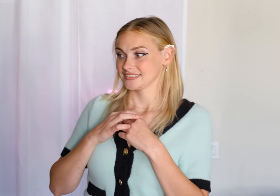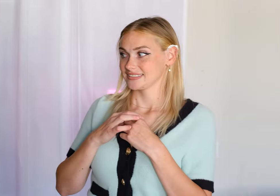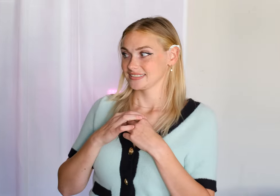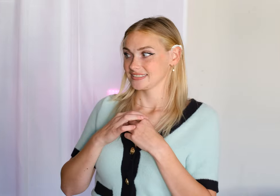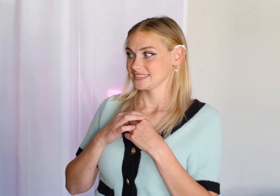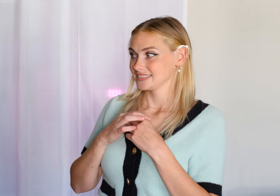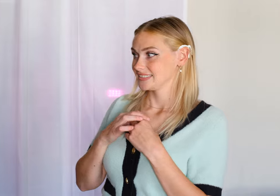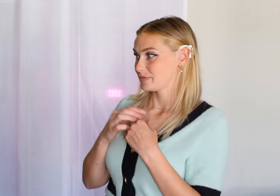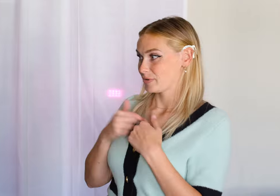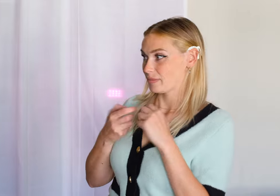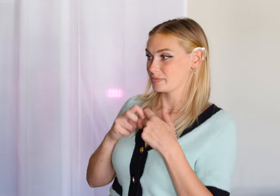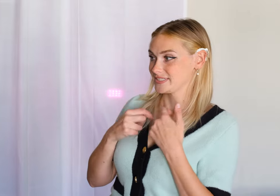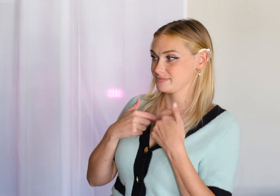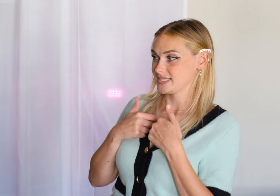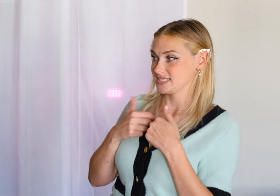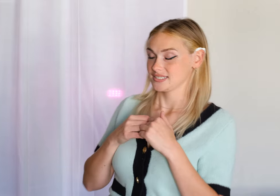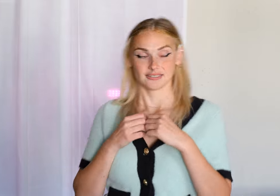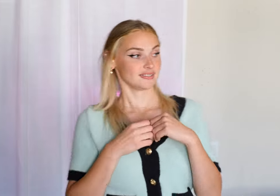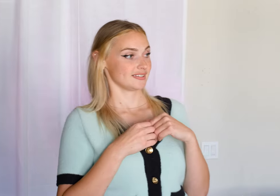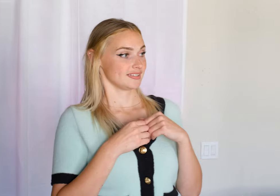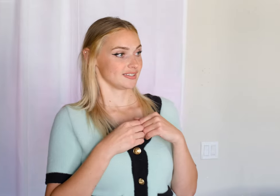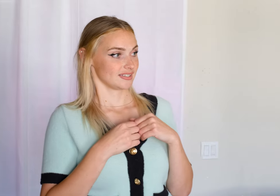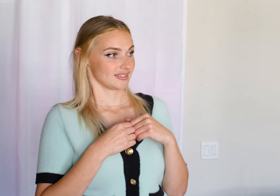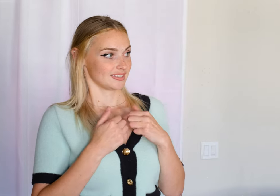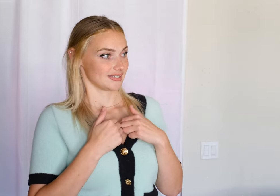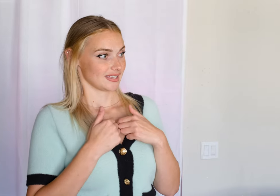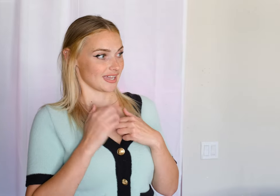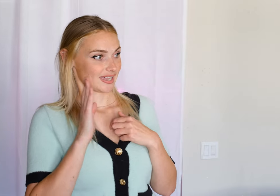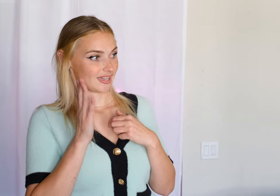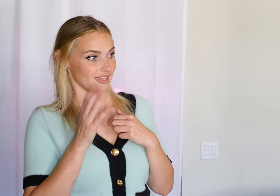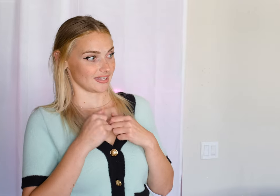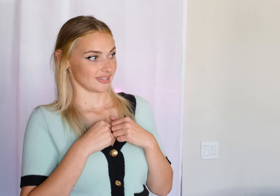🎶I'm the problem, it's me 🎶 🎶It's me 🎶 🎶Hi! 🎶